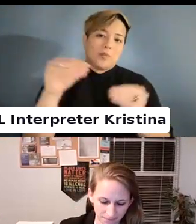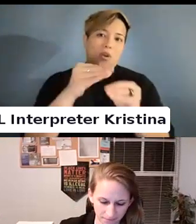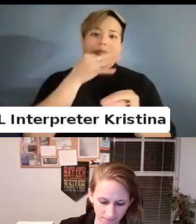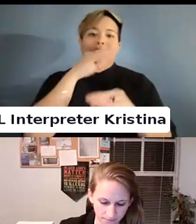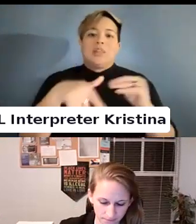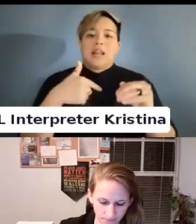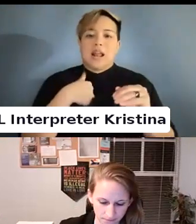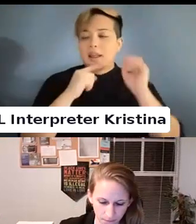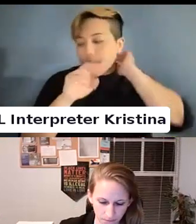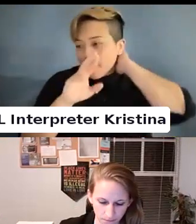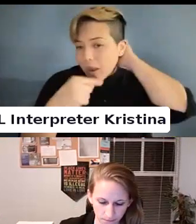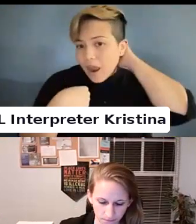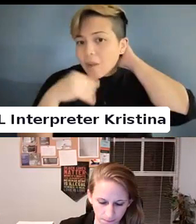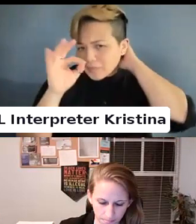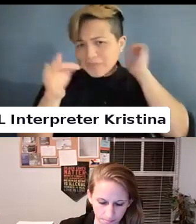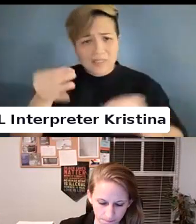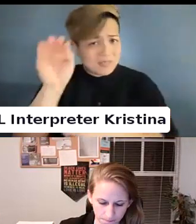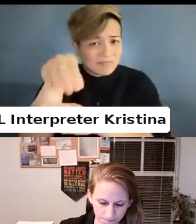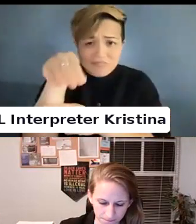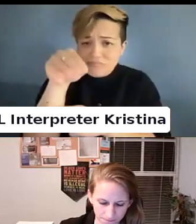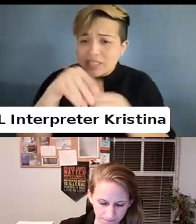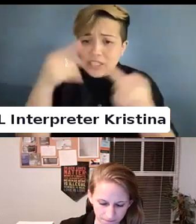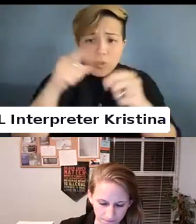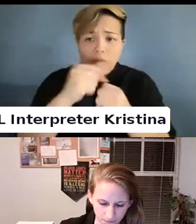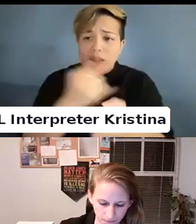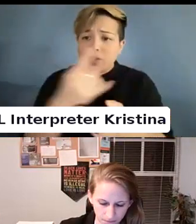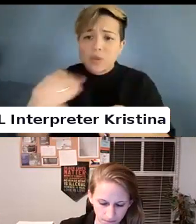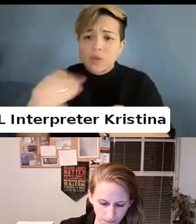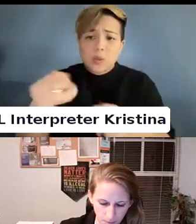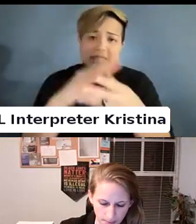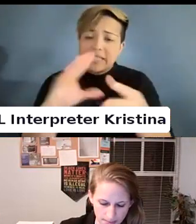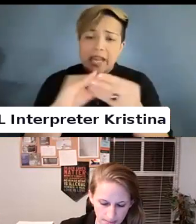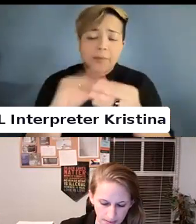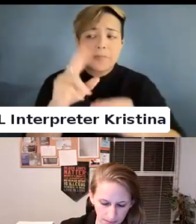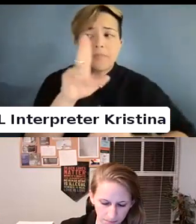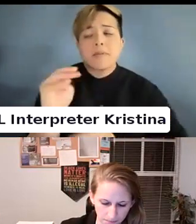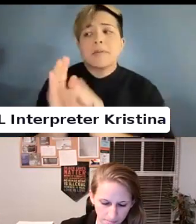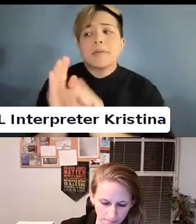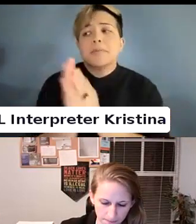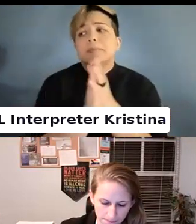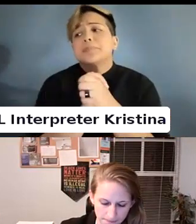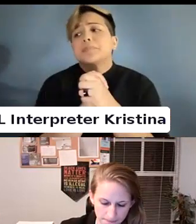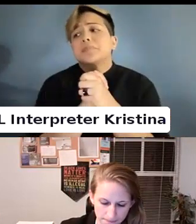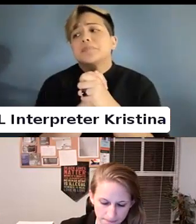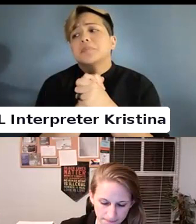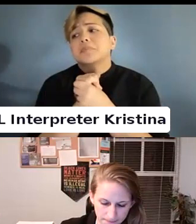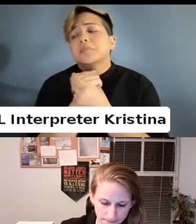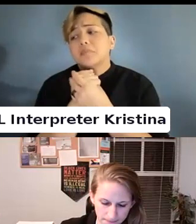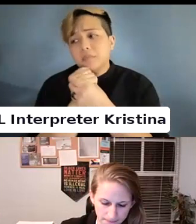I've deftly been nodding along and agreeing with everything you all have been saying. Yes.